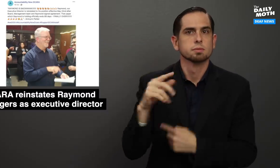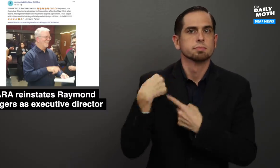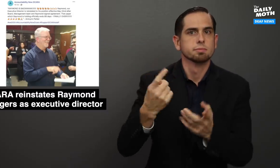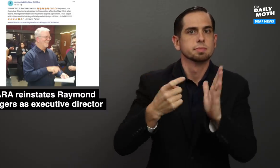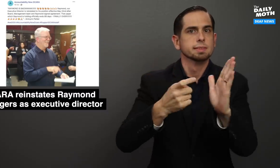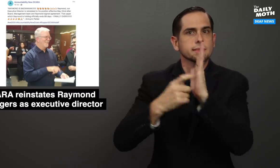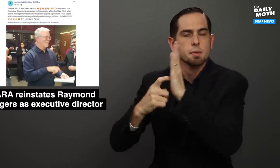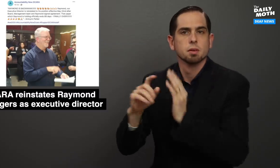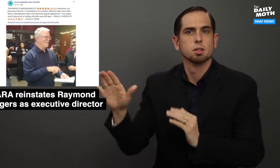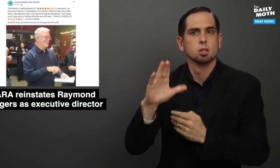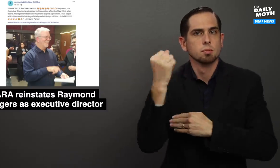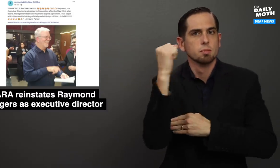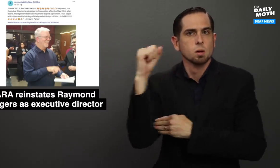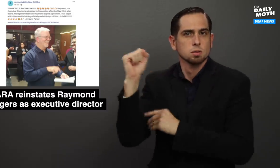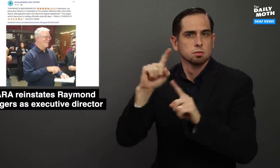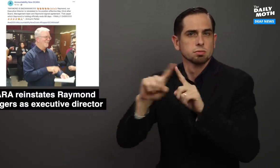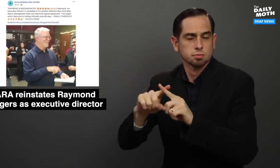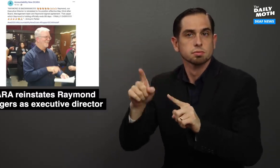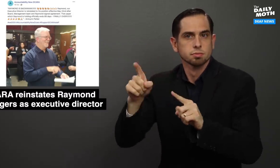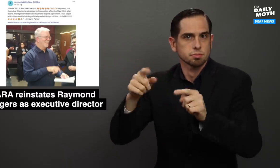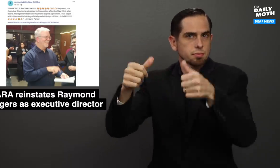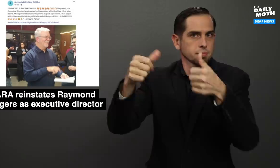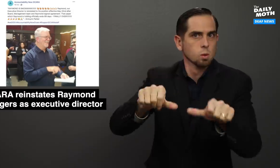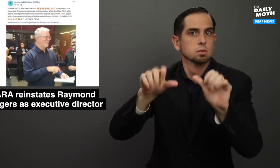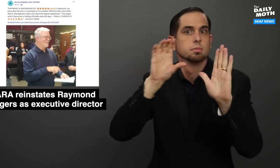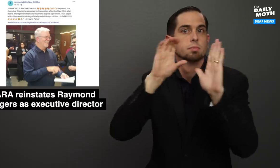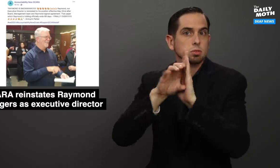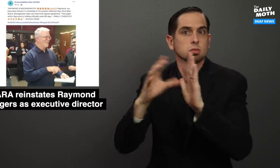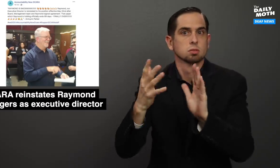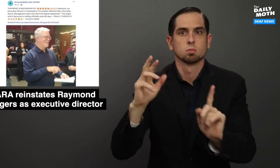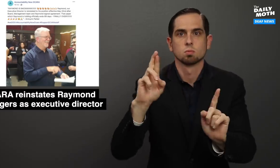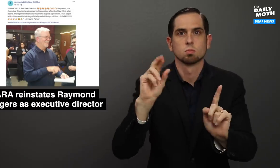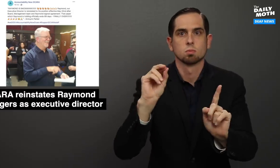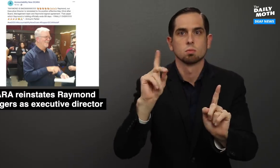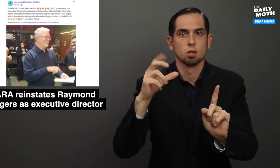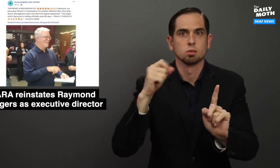demands and protests, posted a picture of Rodgers